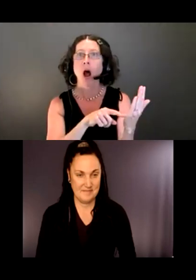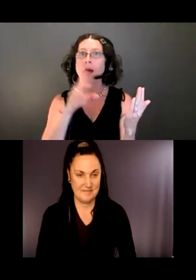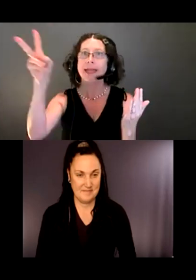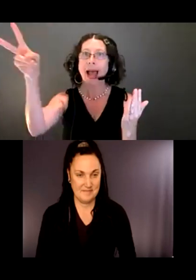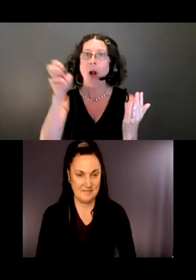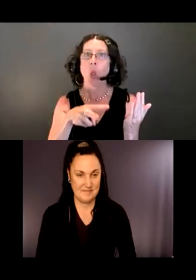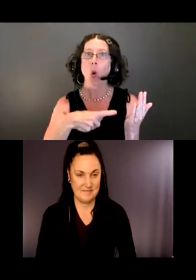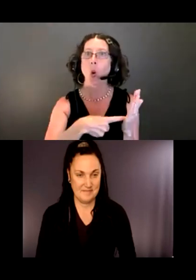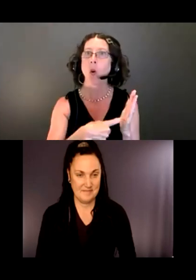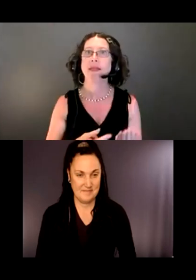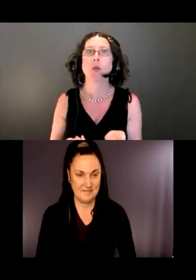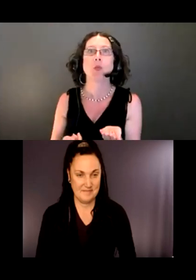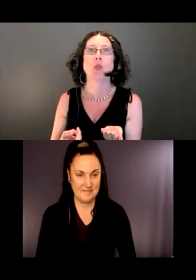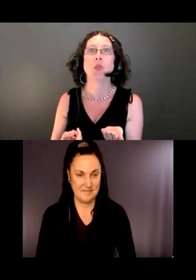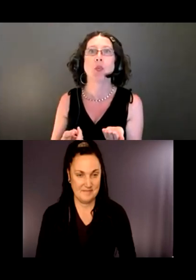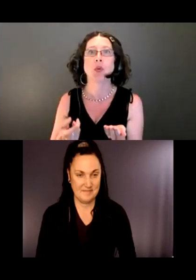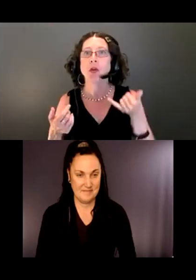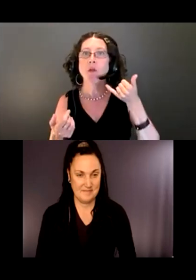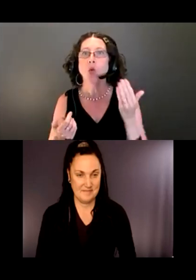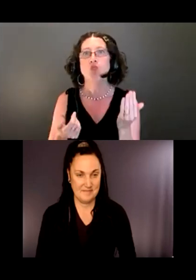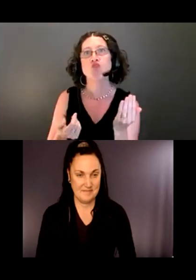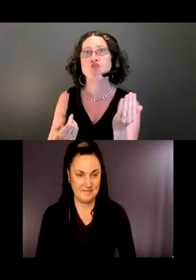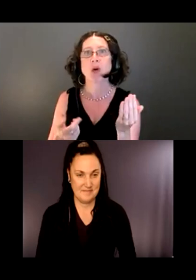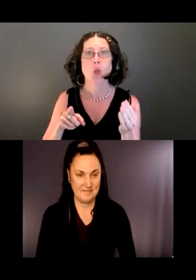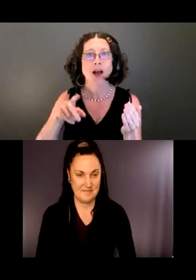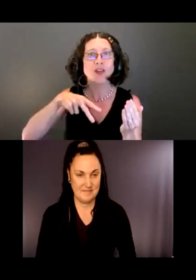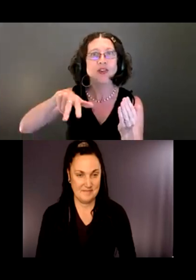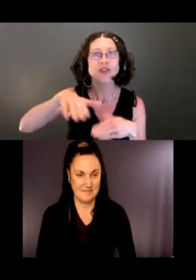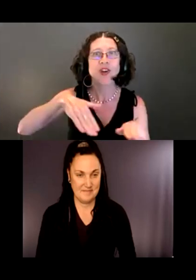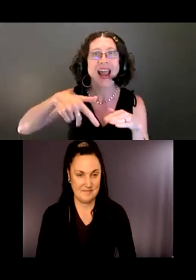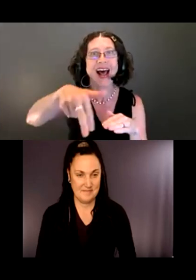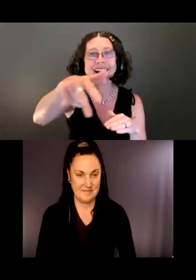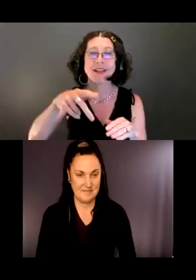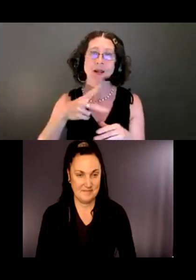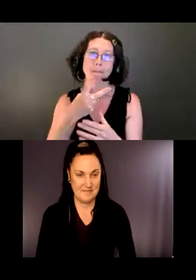These can be used both on a smartphone and on computers. This is a big lift.